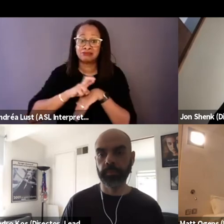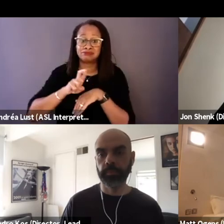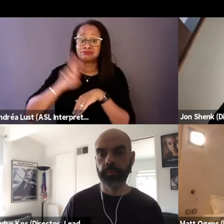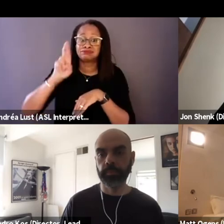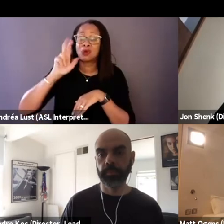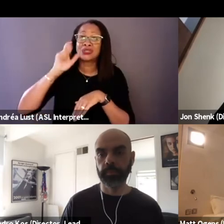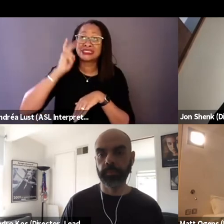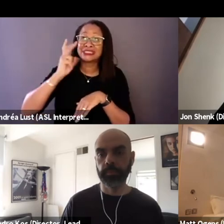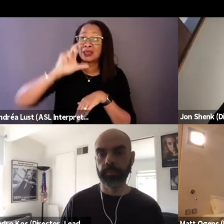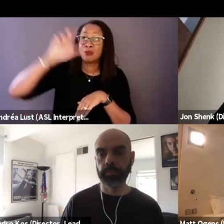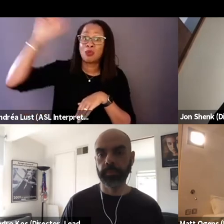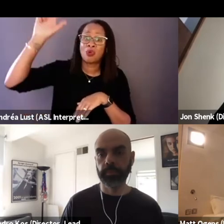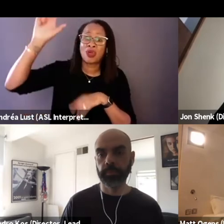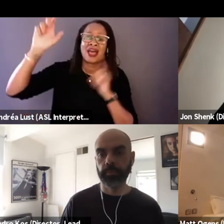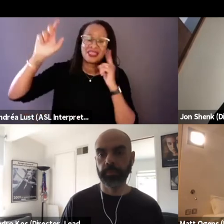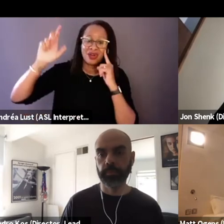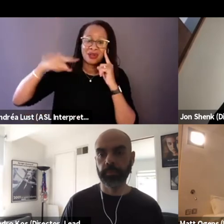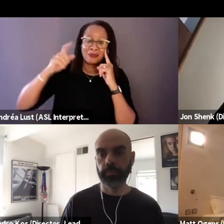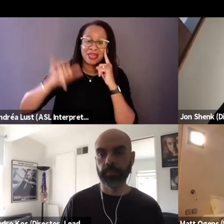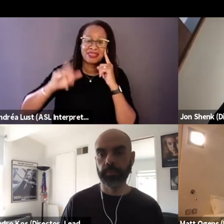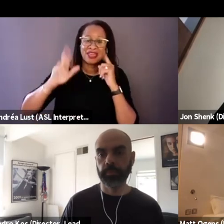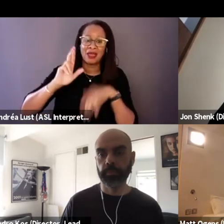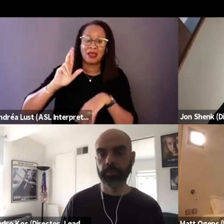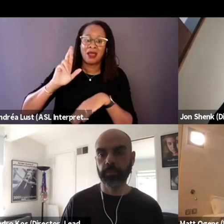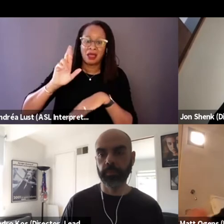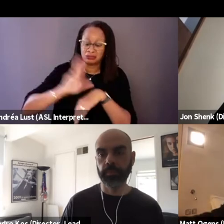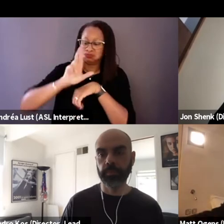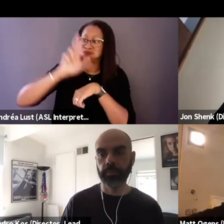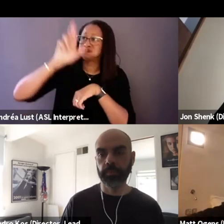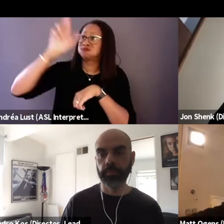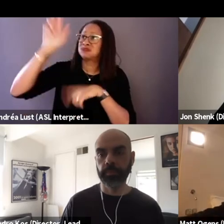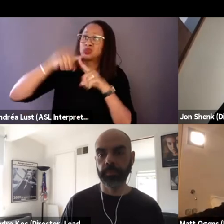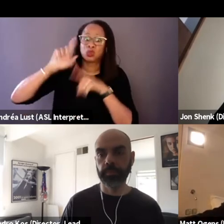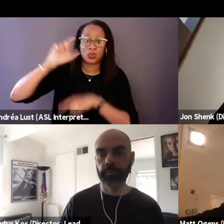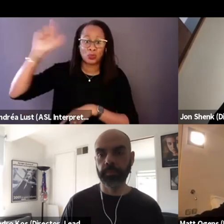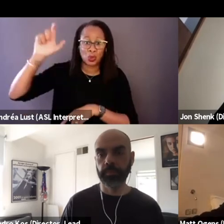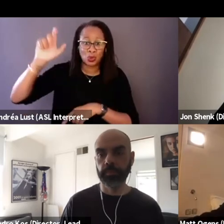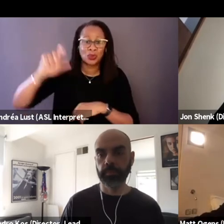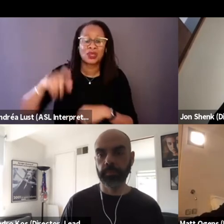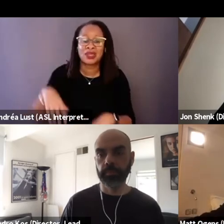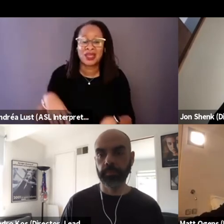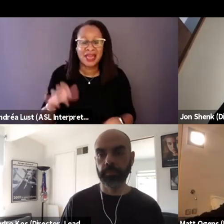they thought about that moon landing, that was a lot to do with them,